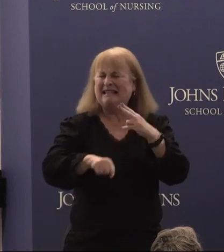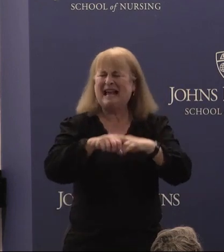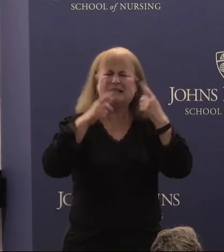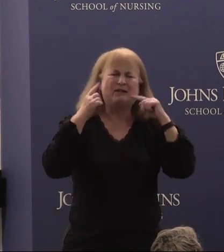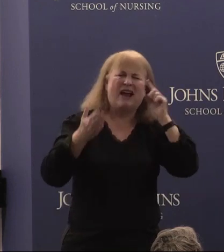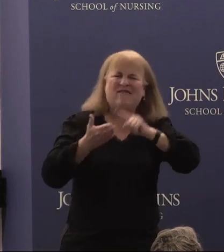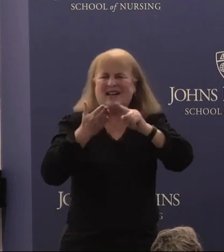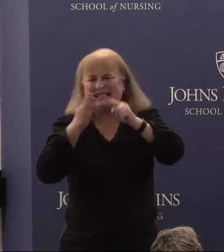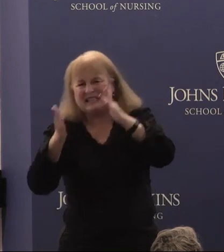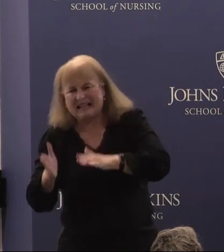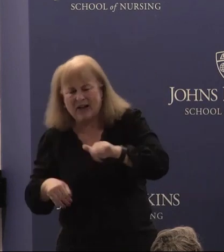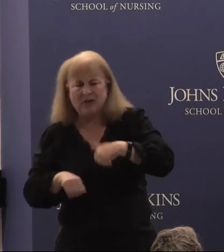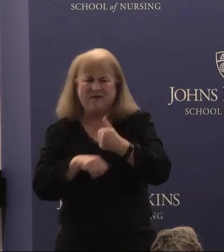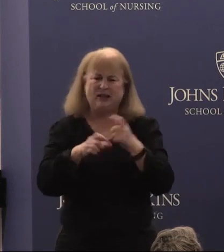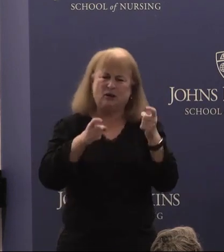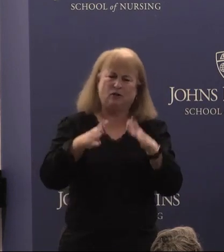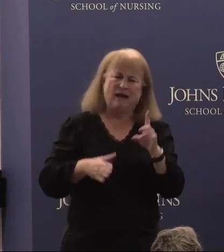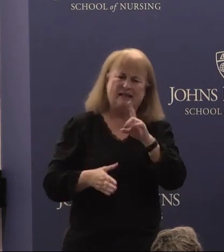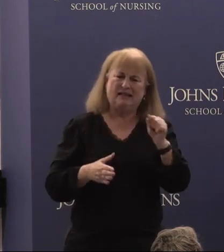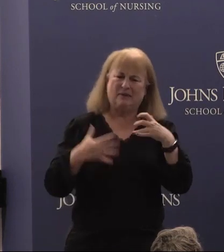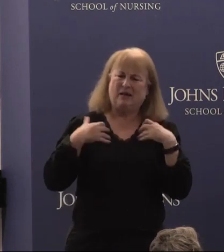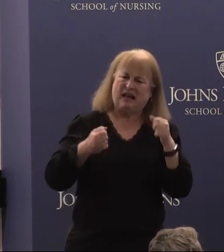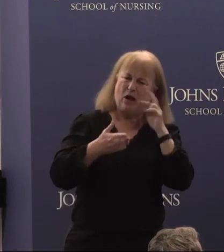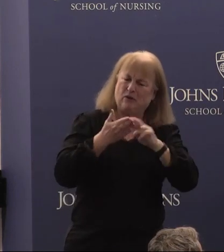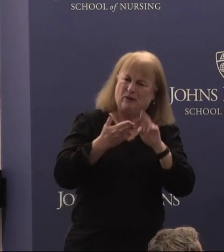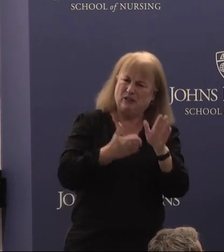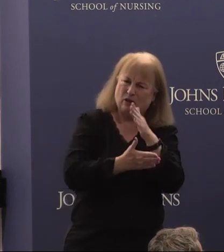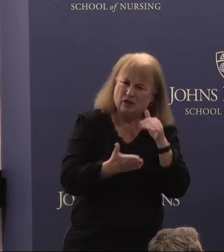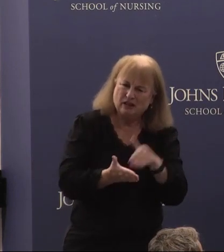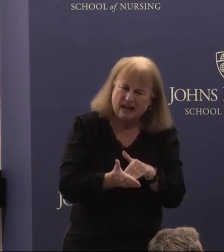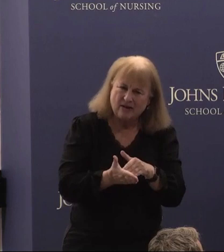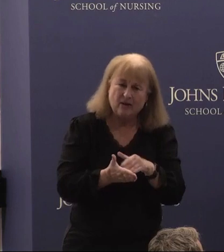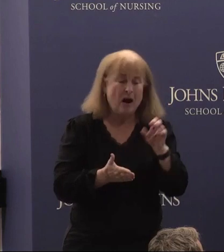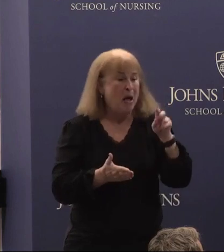and the founding director of our disability health research center, Bonnie is everyday